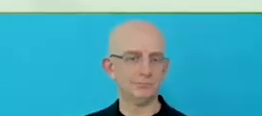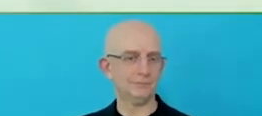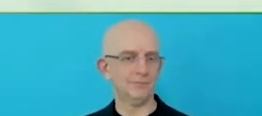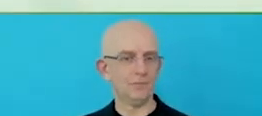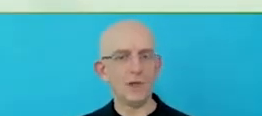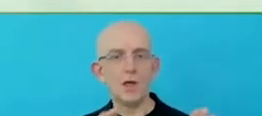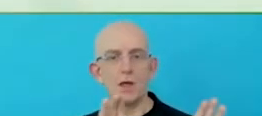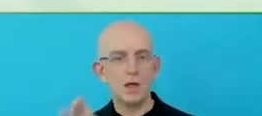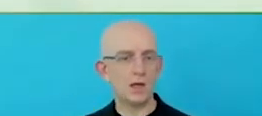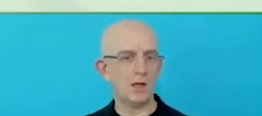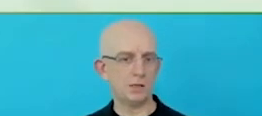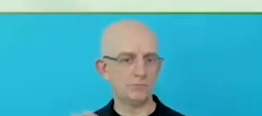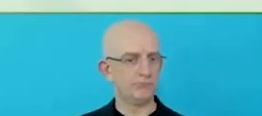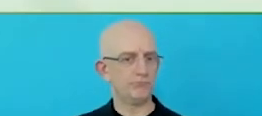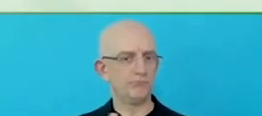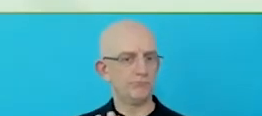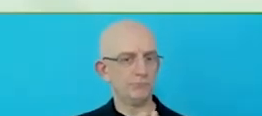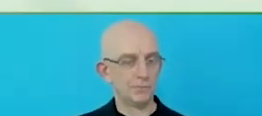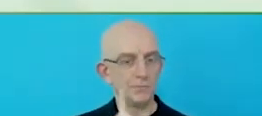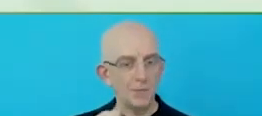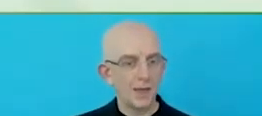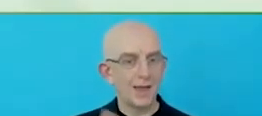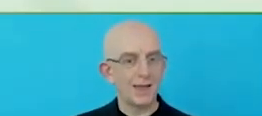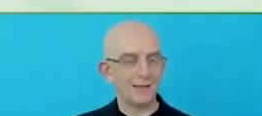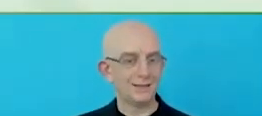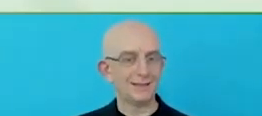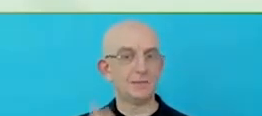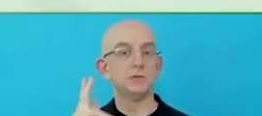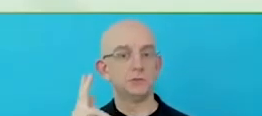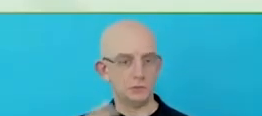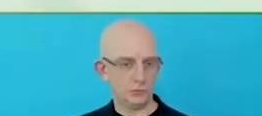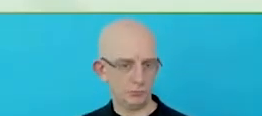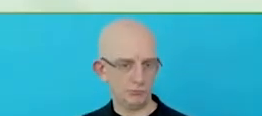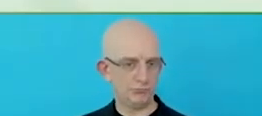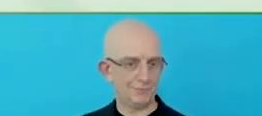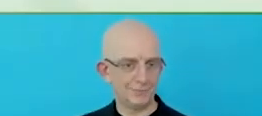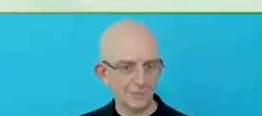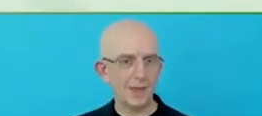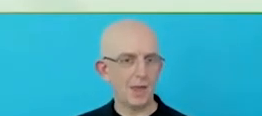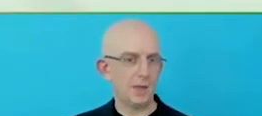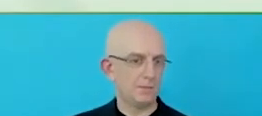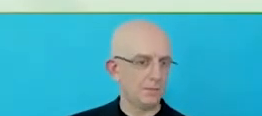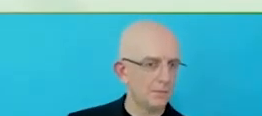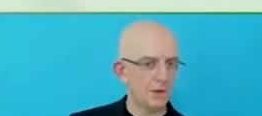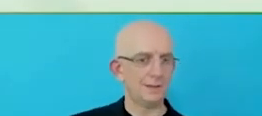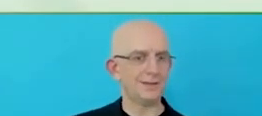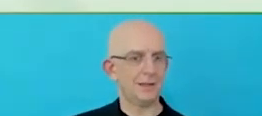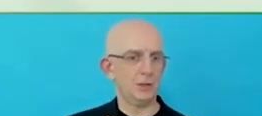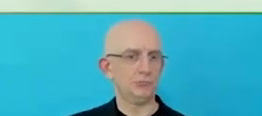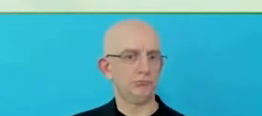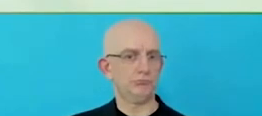So, I will give the focus area and then I will try to give a couple of